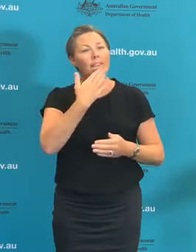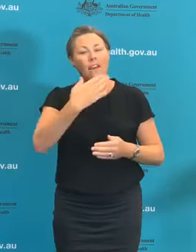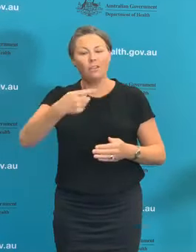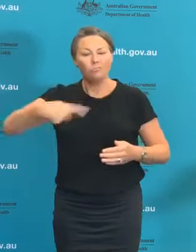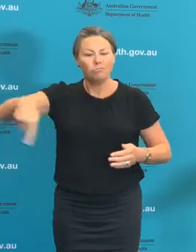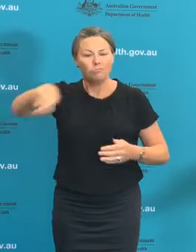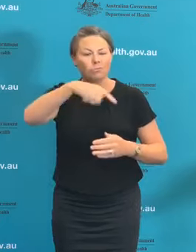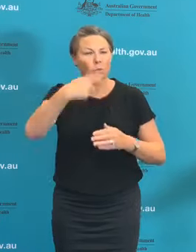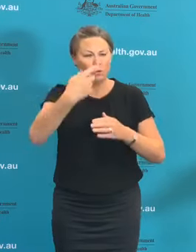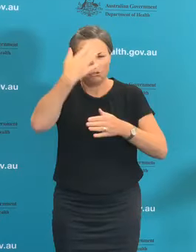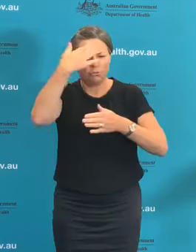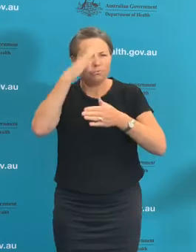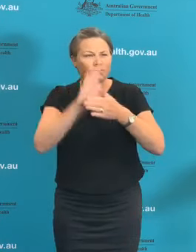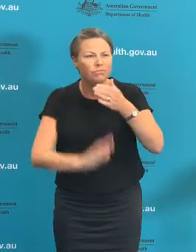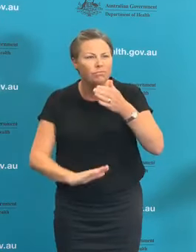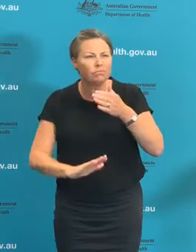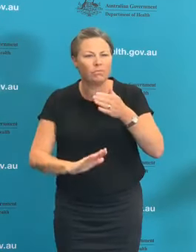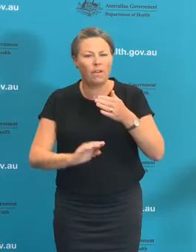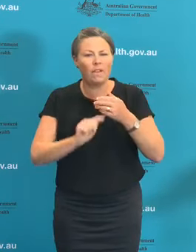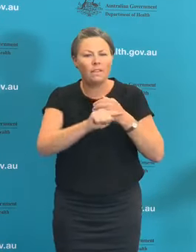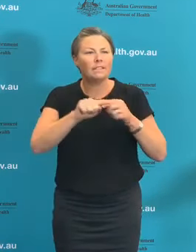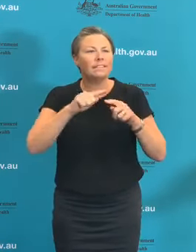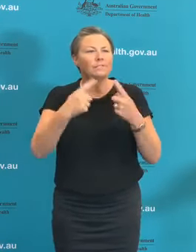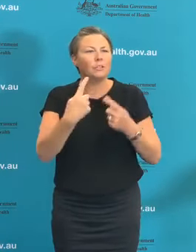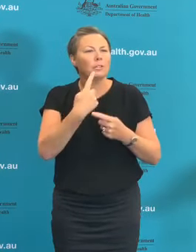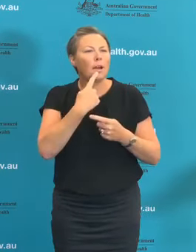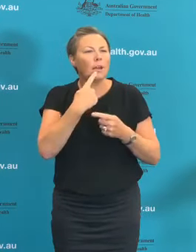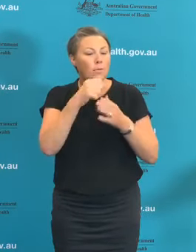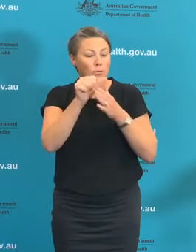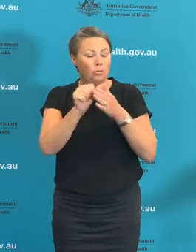sectors that they deal with, but approach that has fundamentally been about the